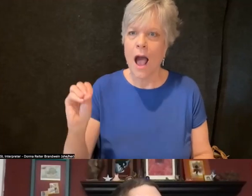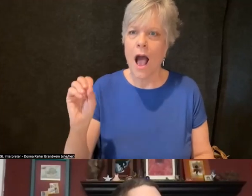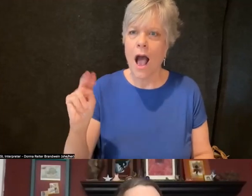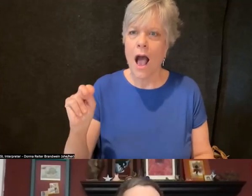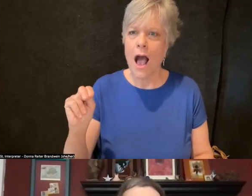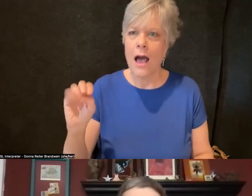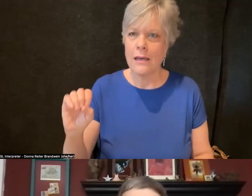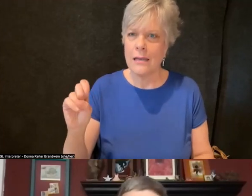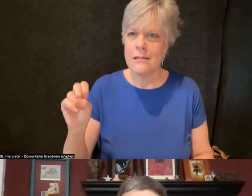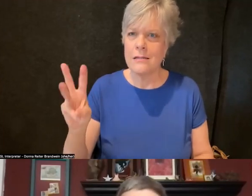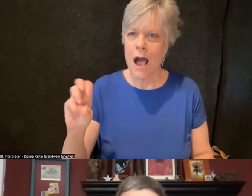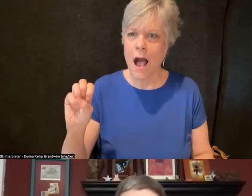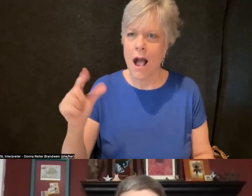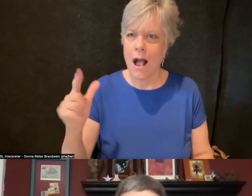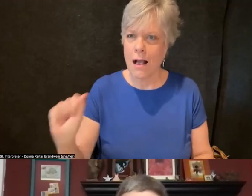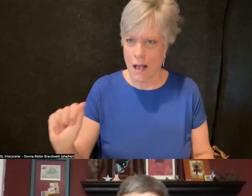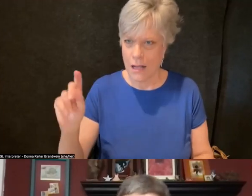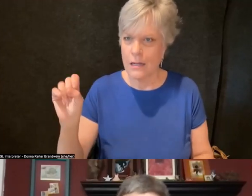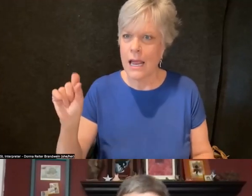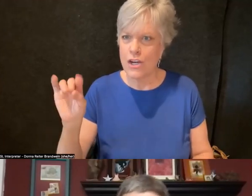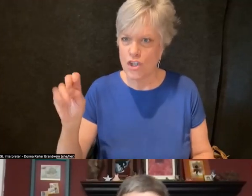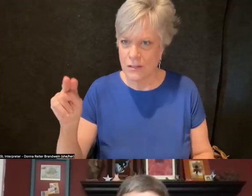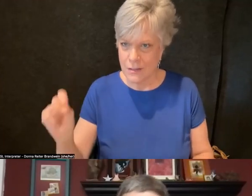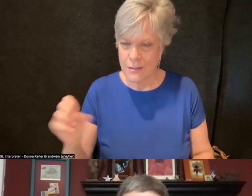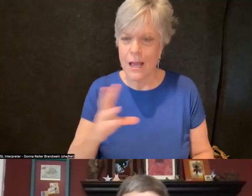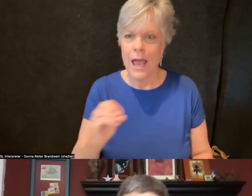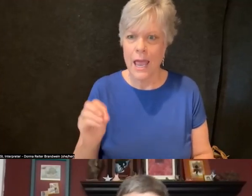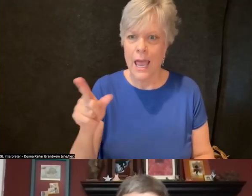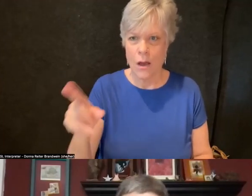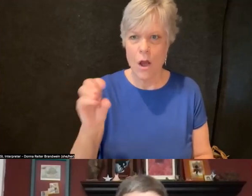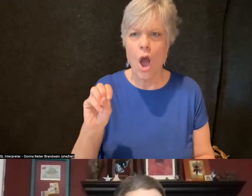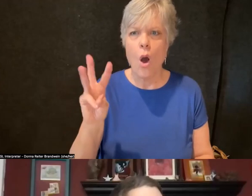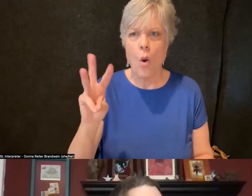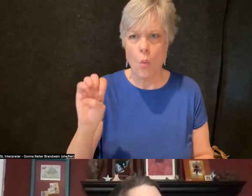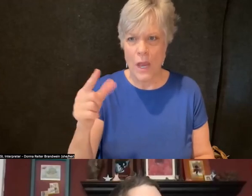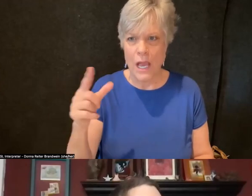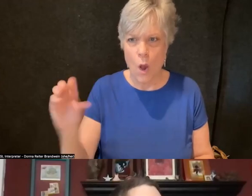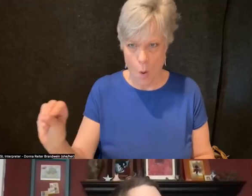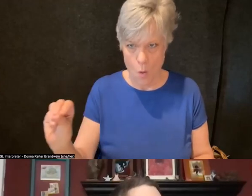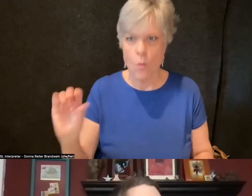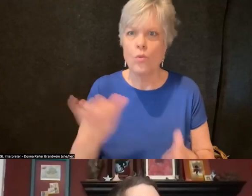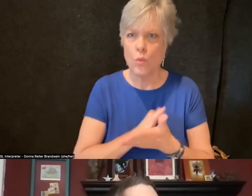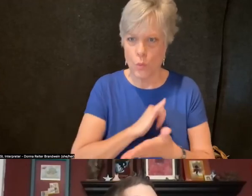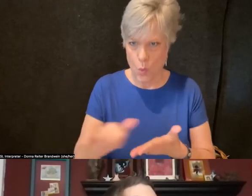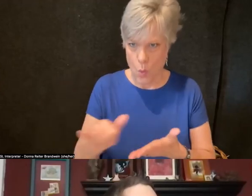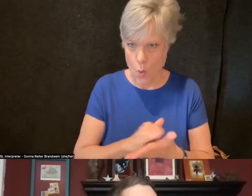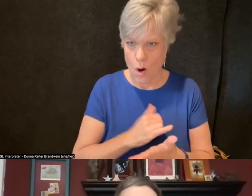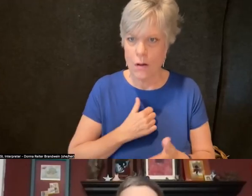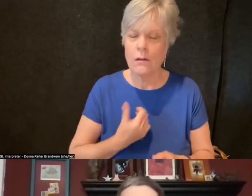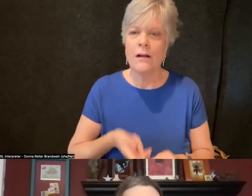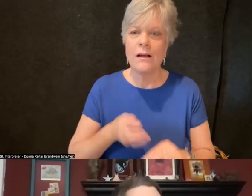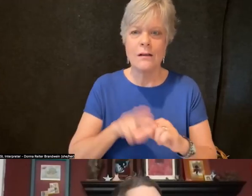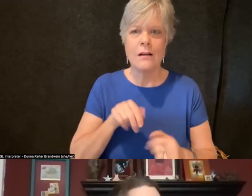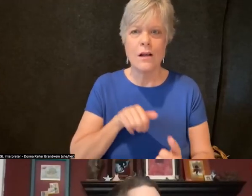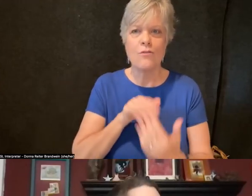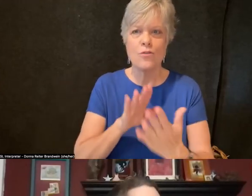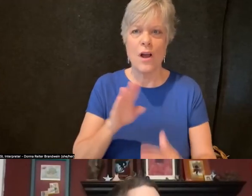in Ahwaga, sometimes called Owego, New York. I'm seated in front of a maroon wall